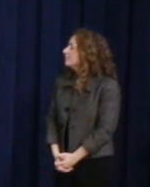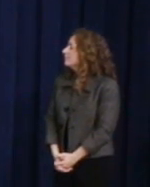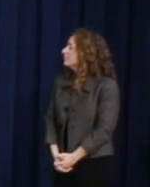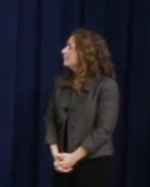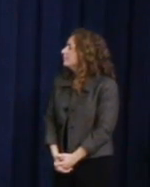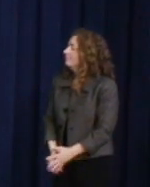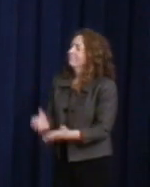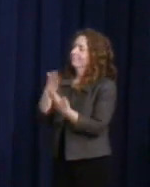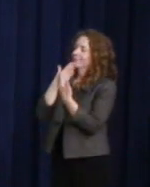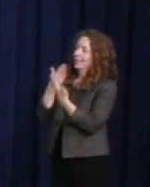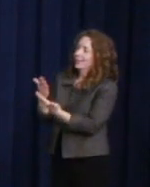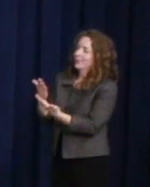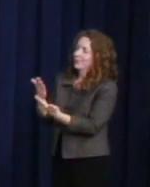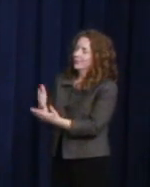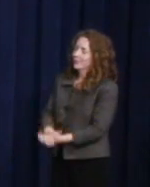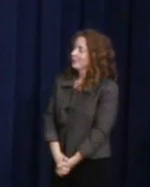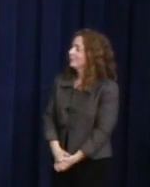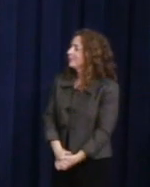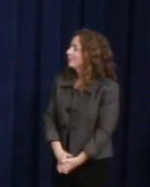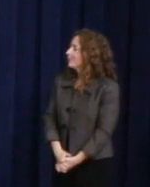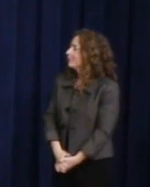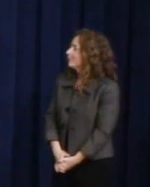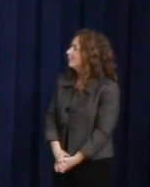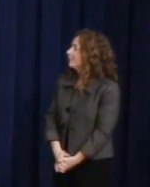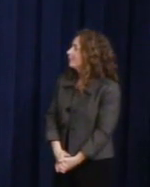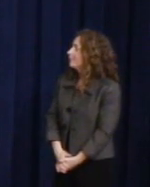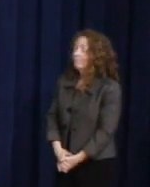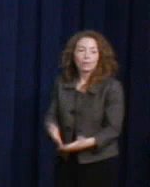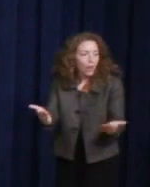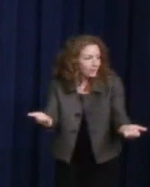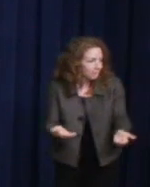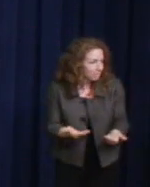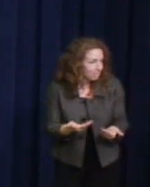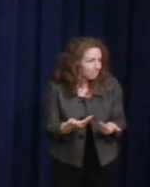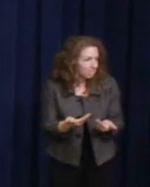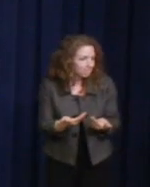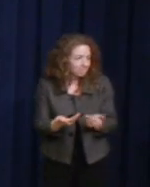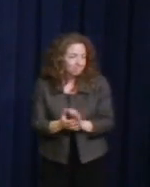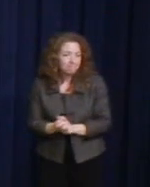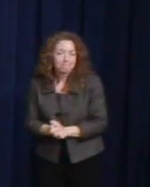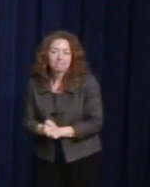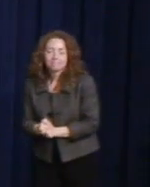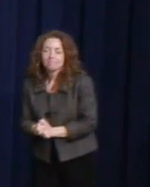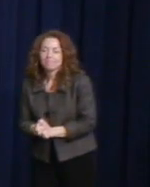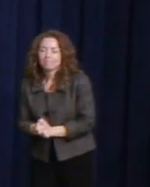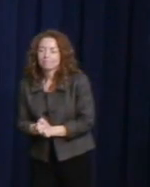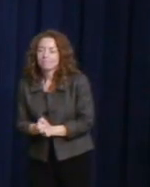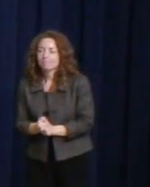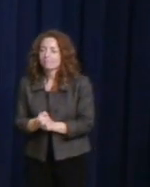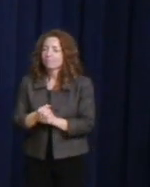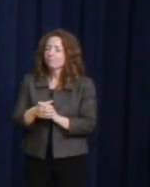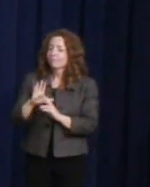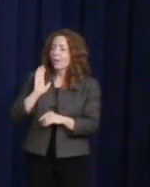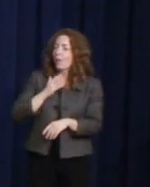Deputy Postmaster General Stroman: Thank you, Gatum. Welcome, everyone. The Postal Service is proud to pay tribute